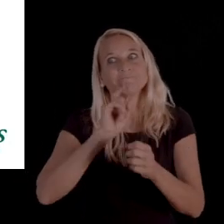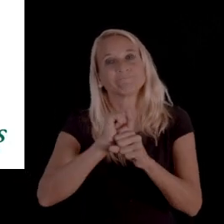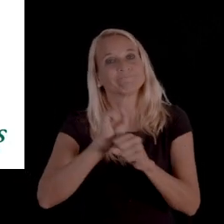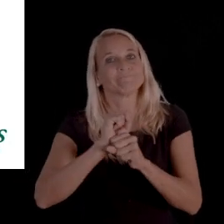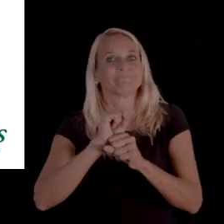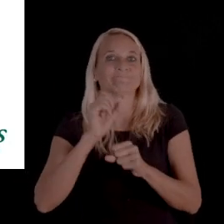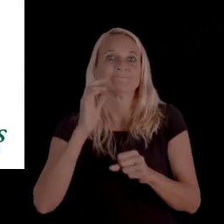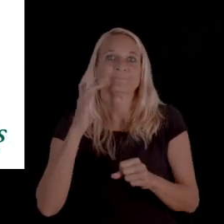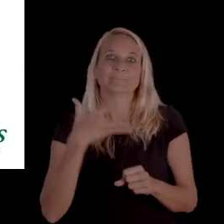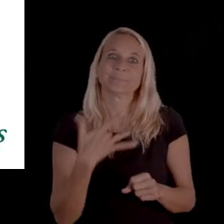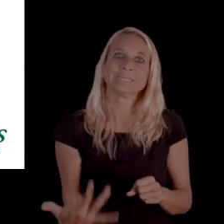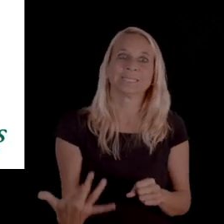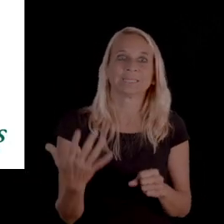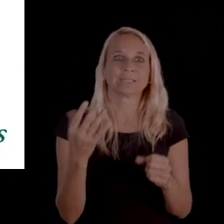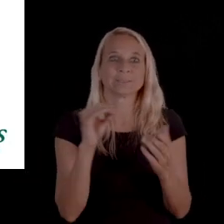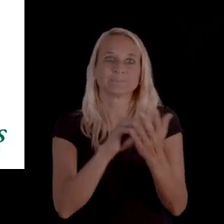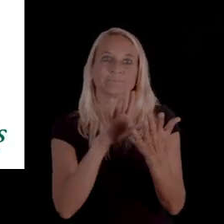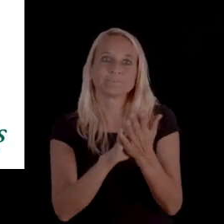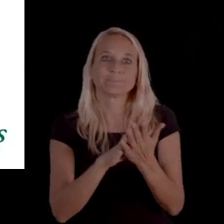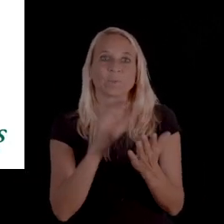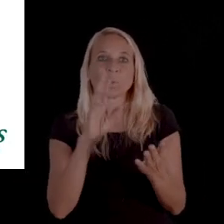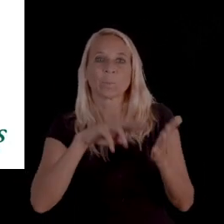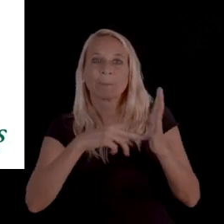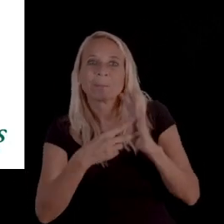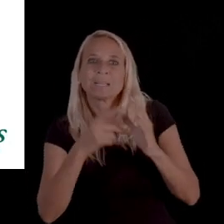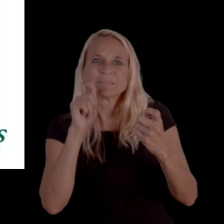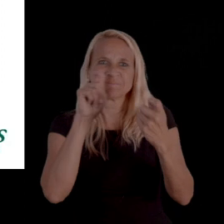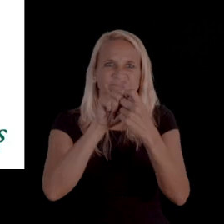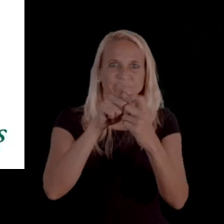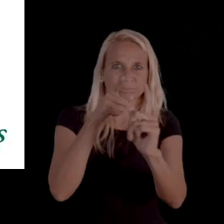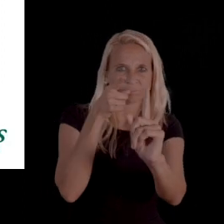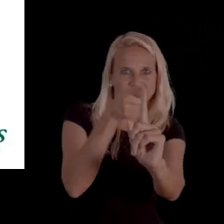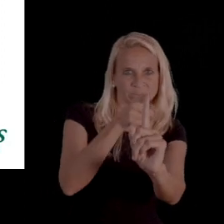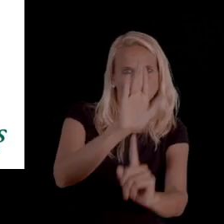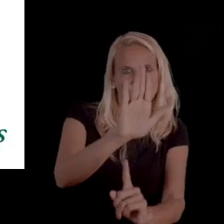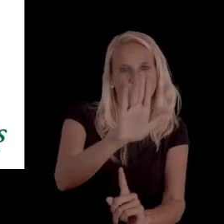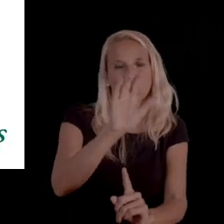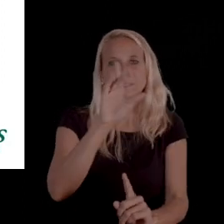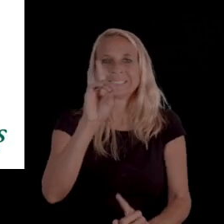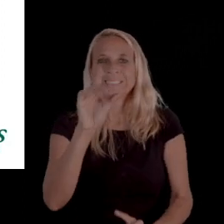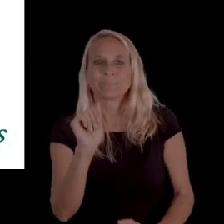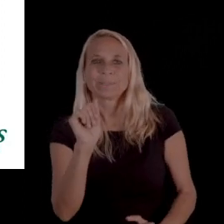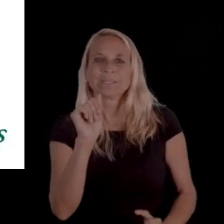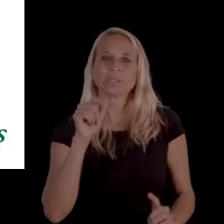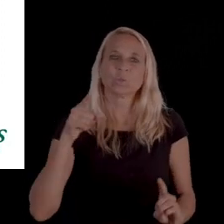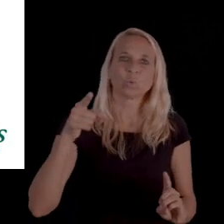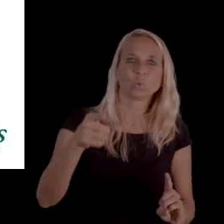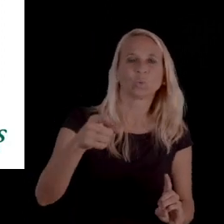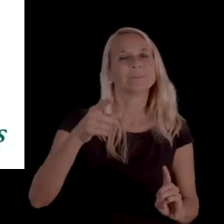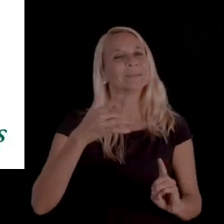because one, you don't really know what medically necessary means or how it pertains to you exactly